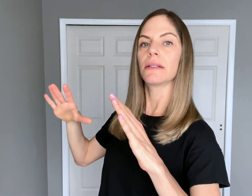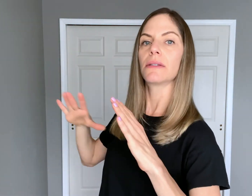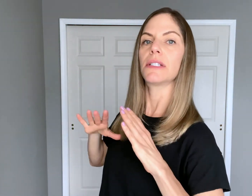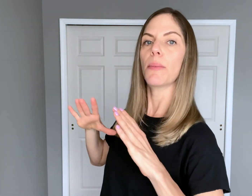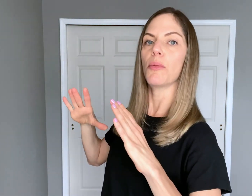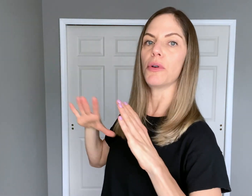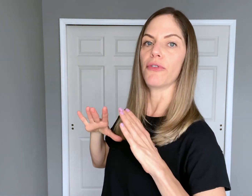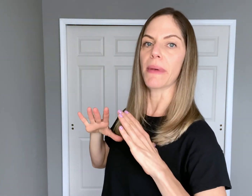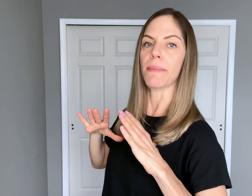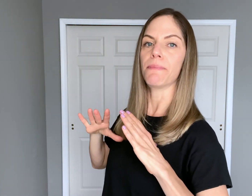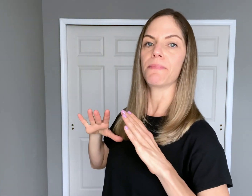Double movement.